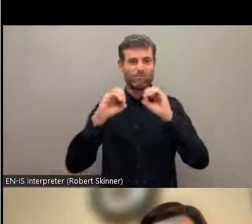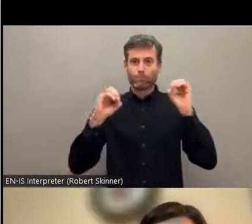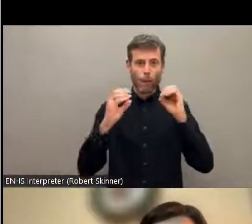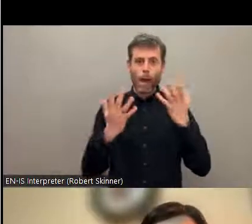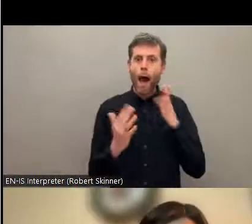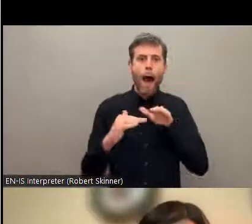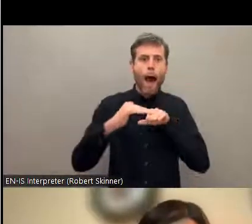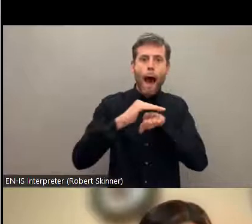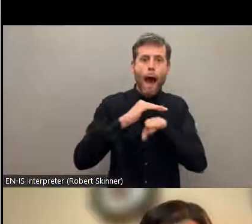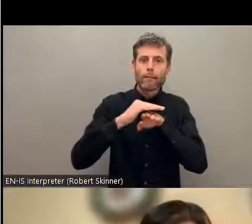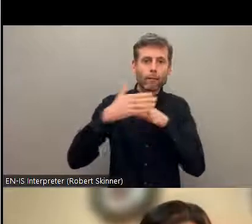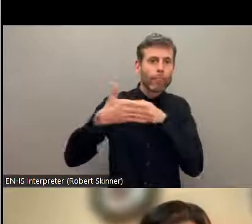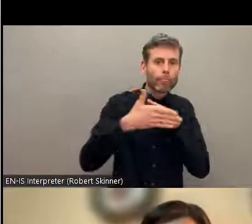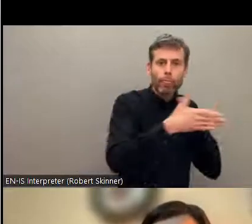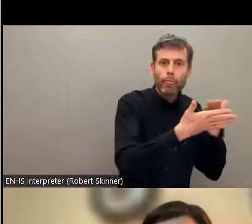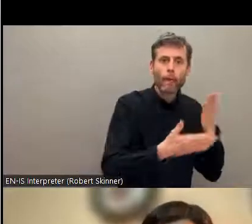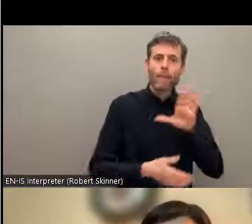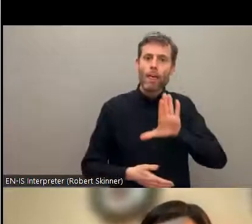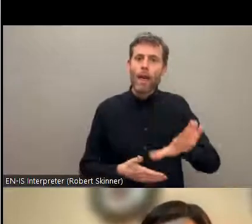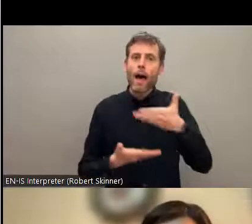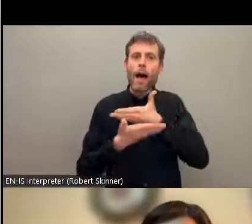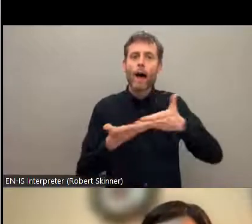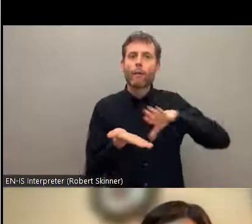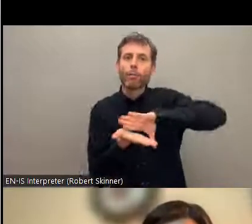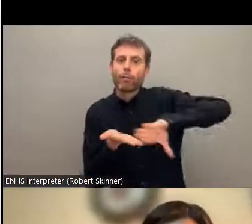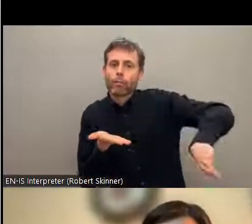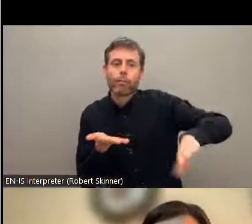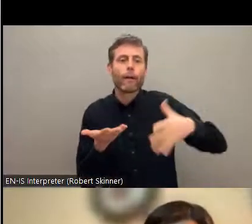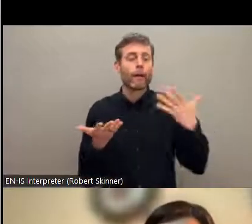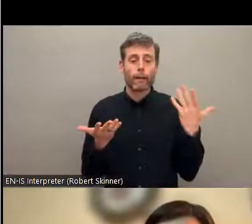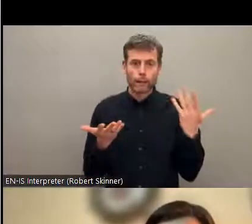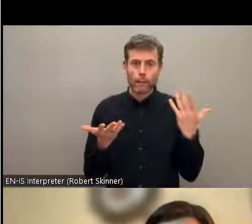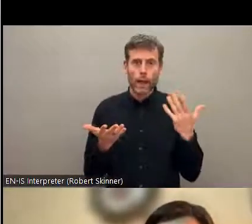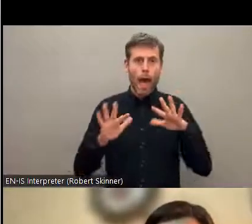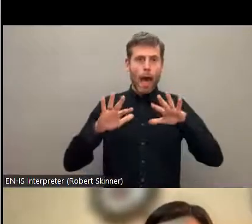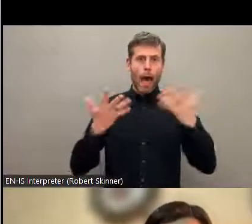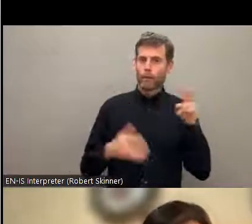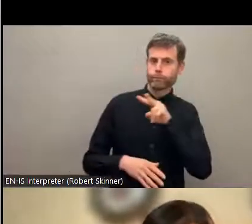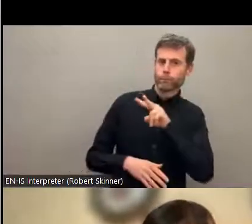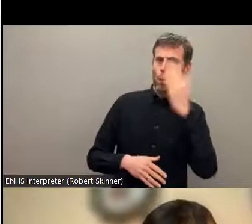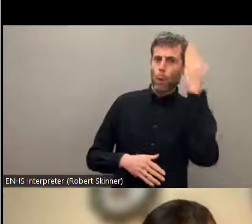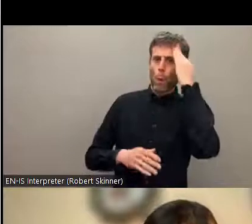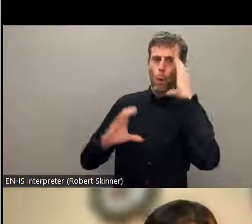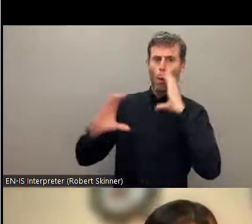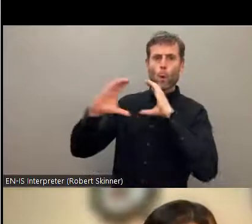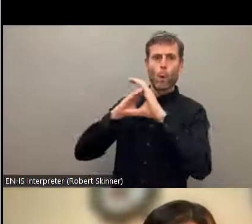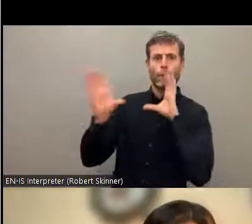with disabilities, mother tongue language becomes one of the prominent hindrances for indigenous people with disabilities and this has very, very